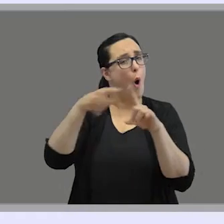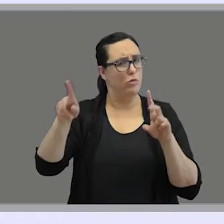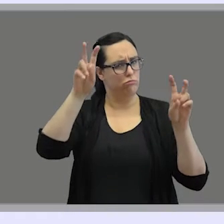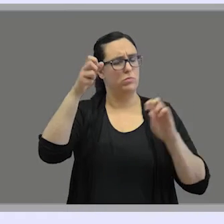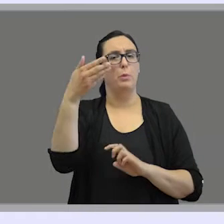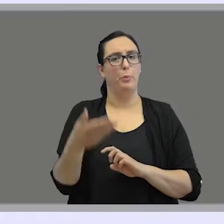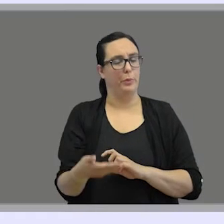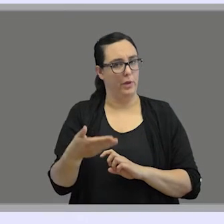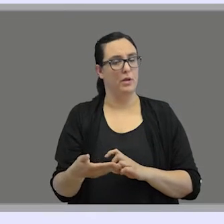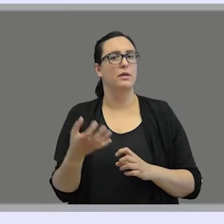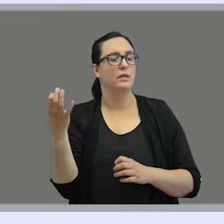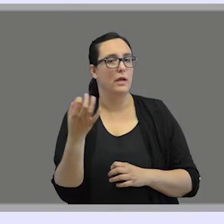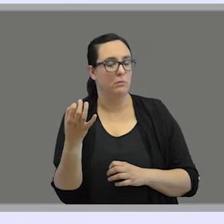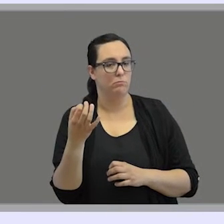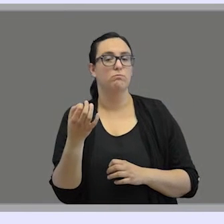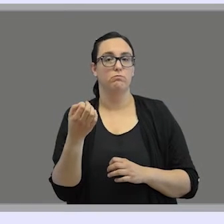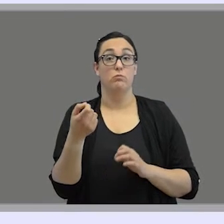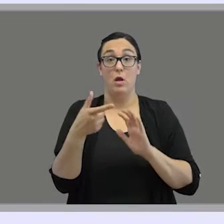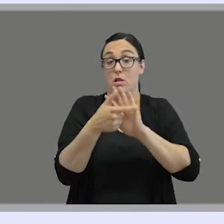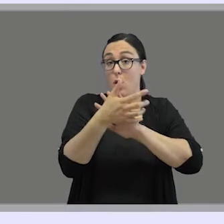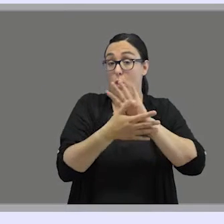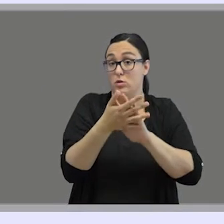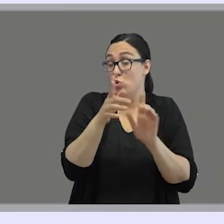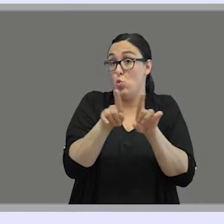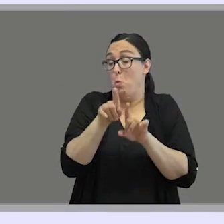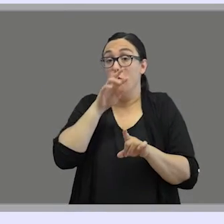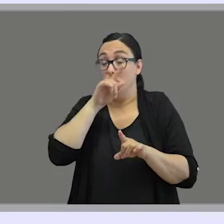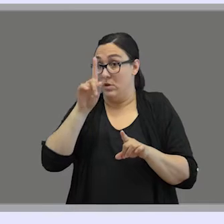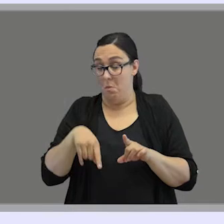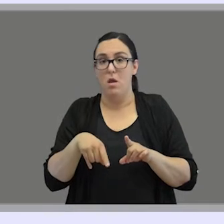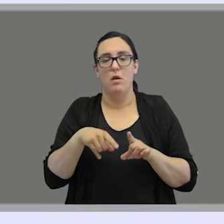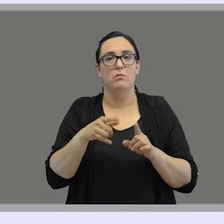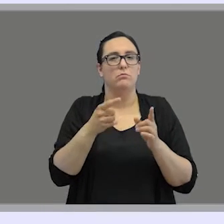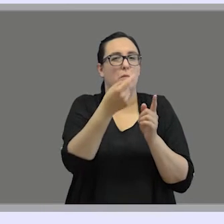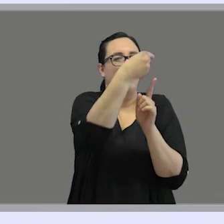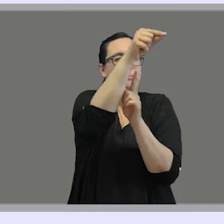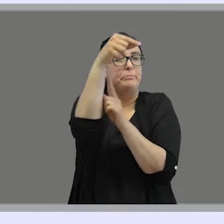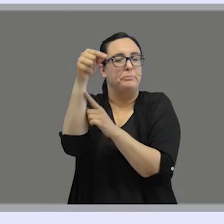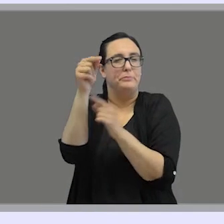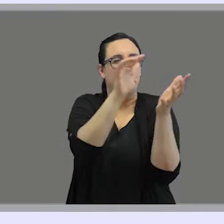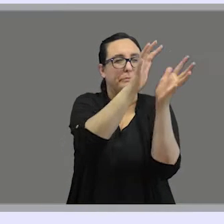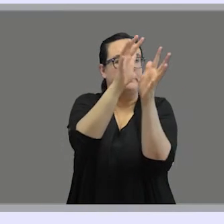is that sign languages, just like spoken languages, vary, they have variation.